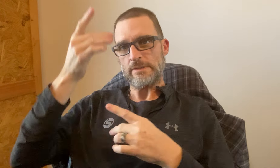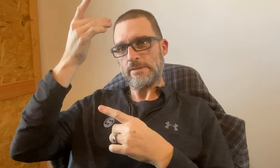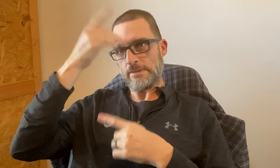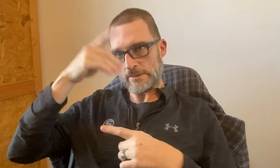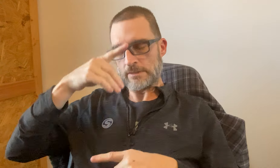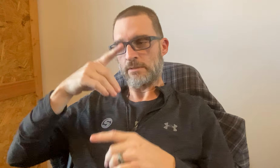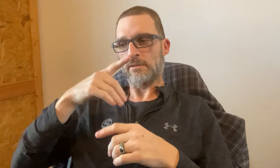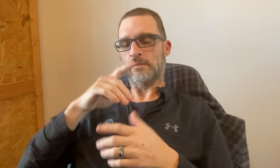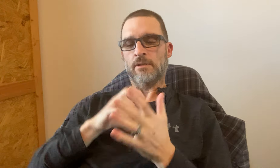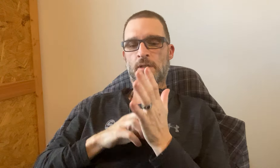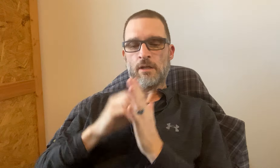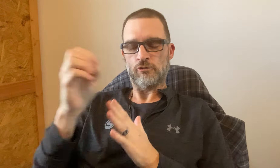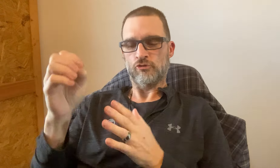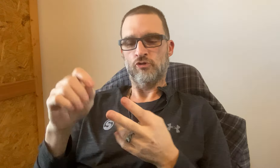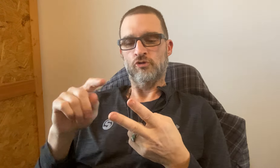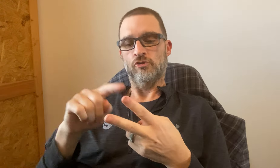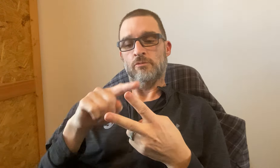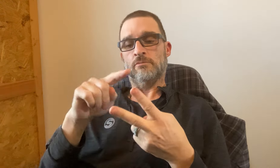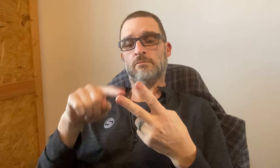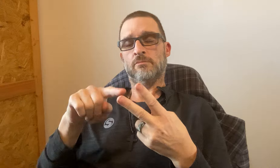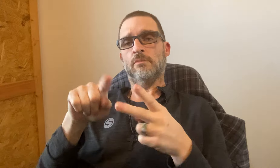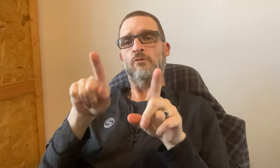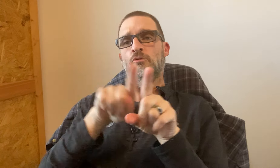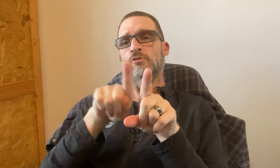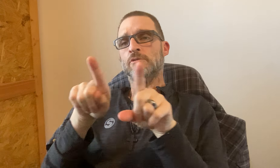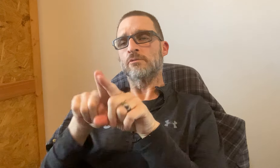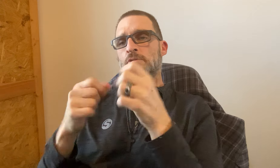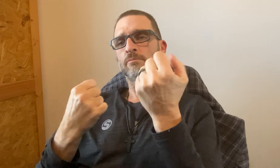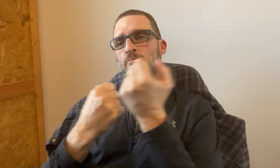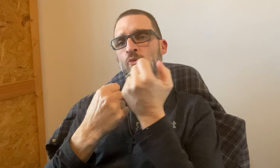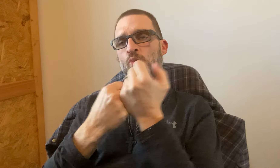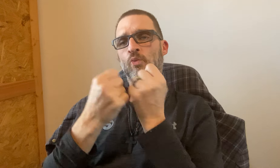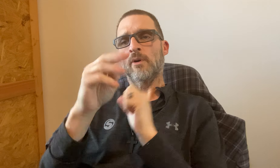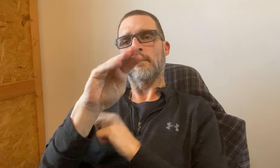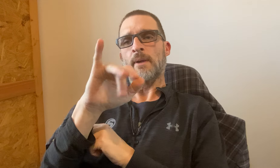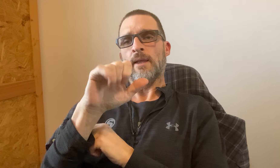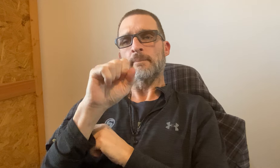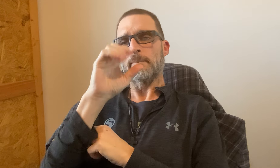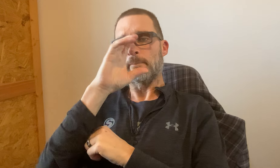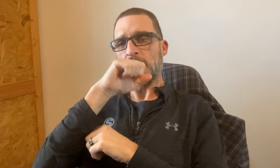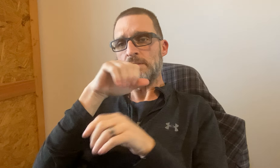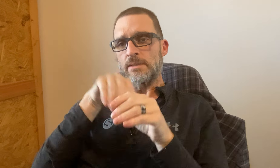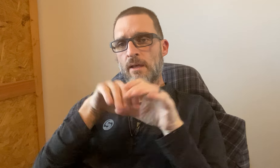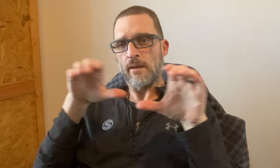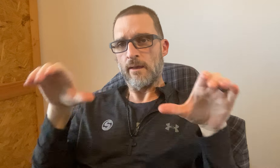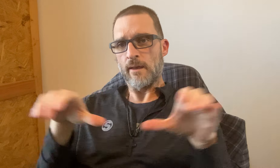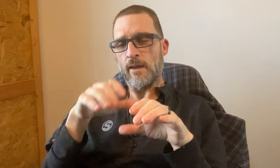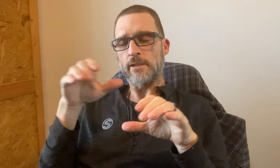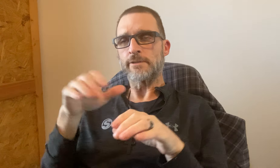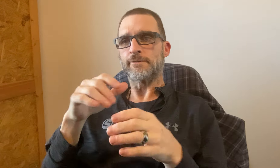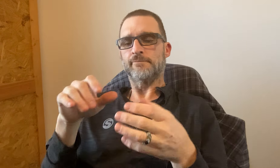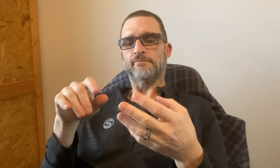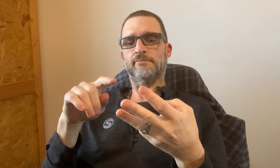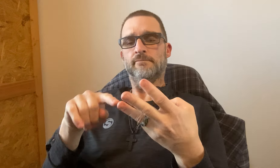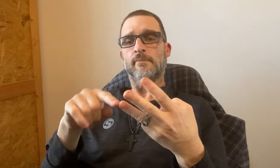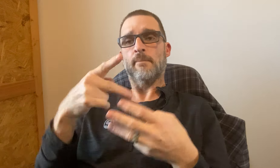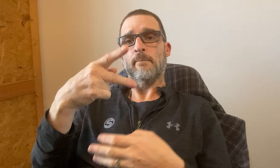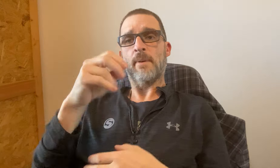It's VERY strongly diseased cancer. It's also supporting MIA -- "Missing IN Action"